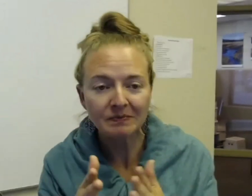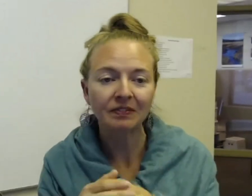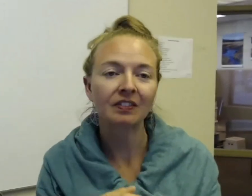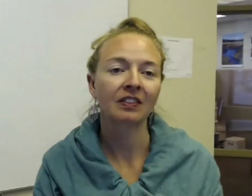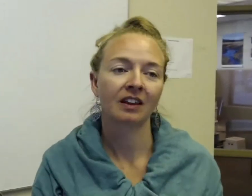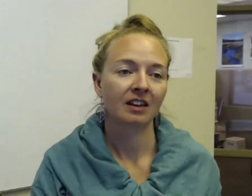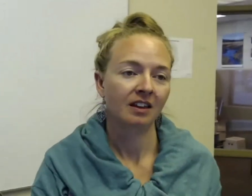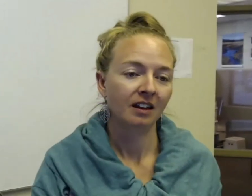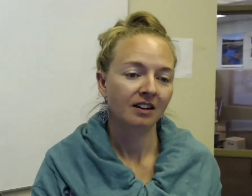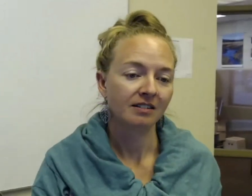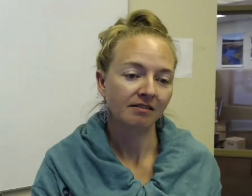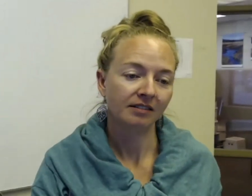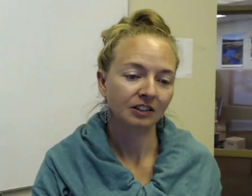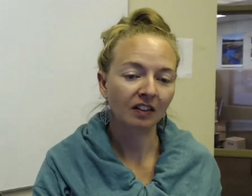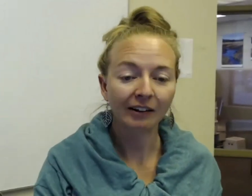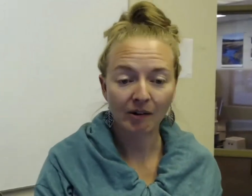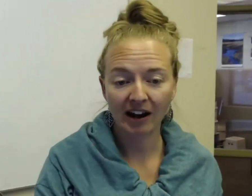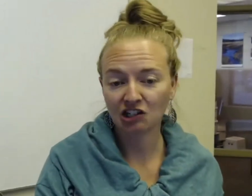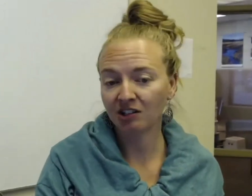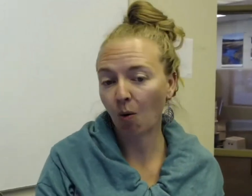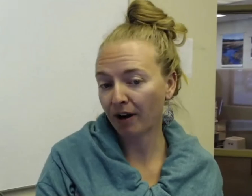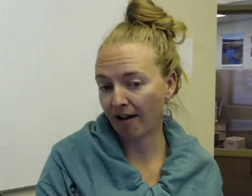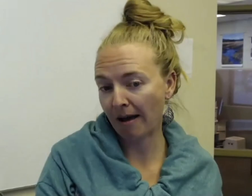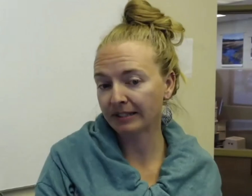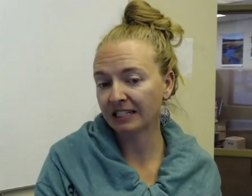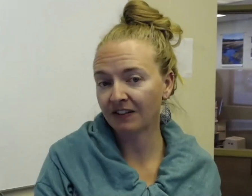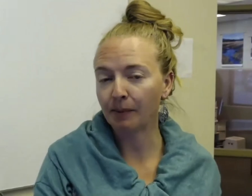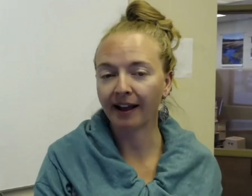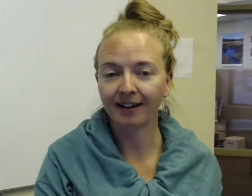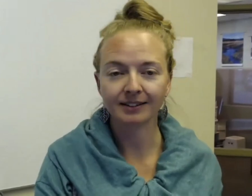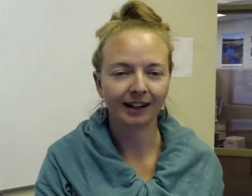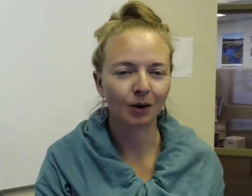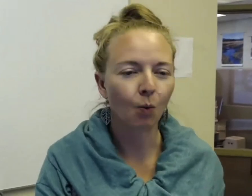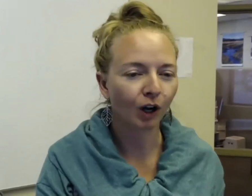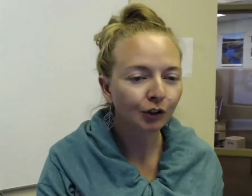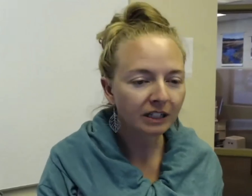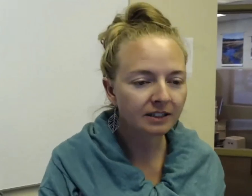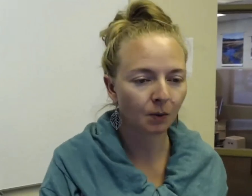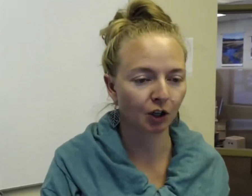So I'd like to go ahead and just open it up and see if anybody has any wonderings, or